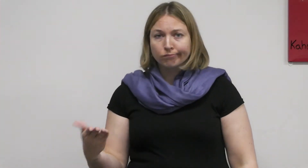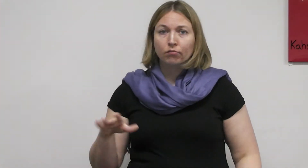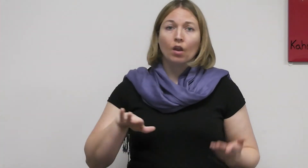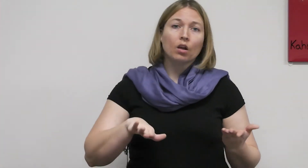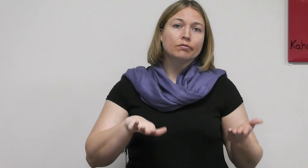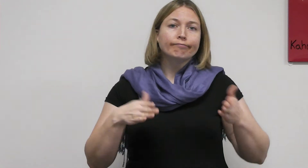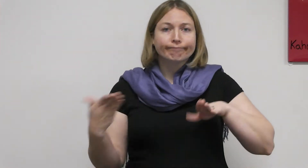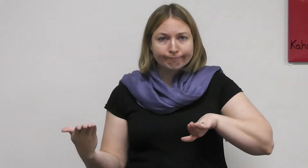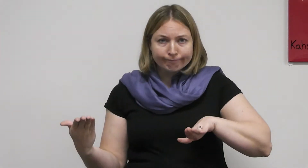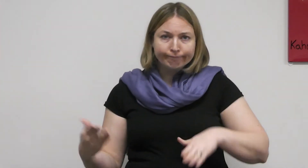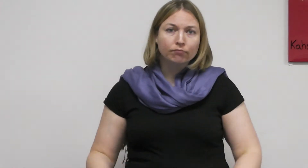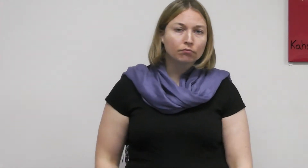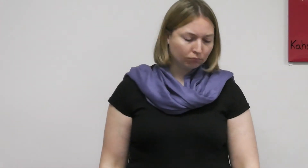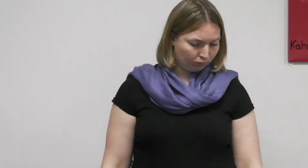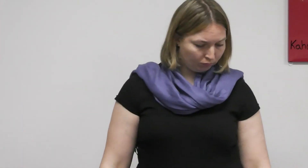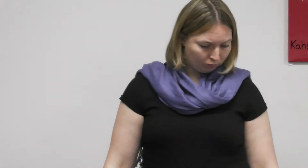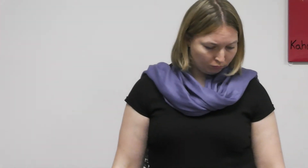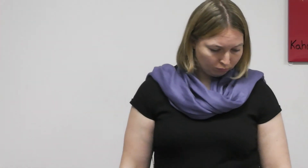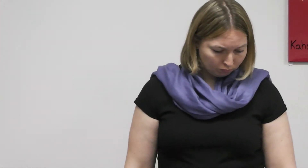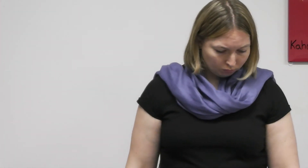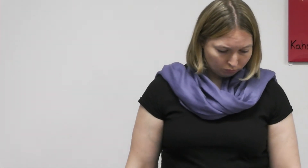ALONE